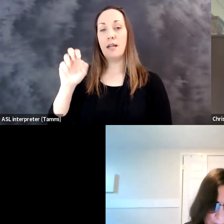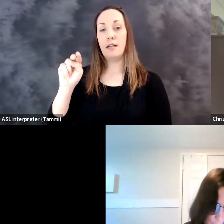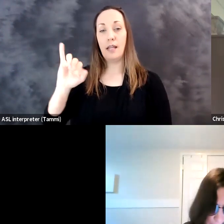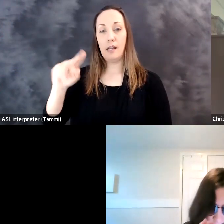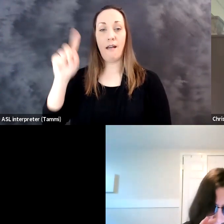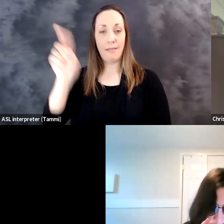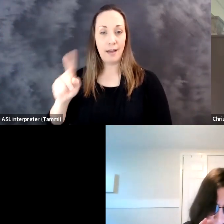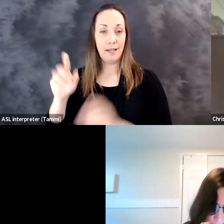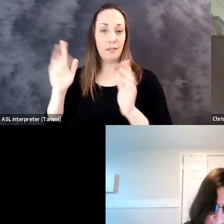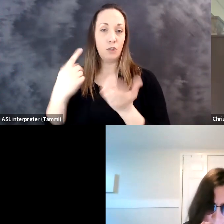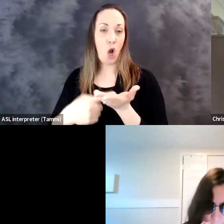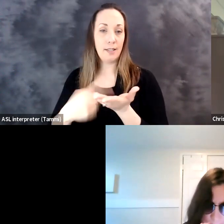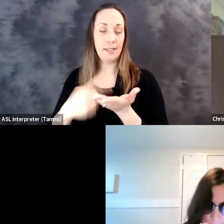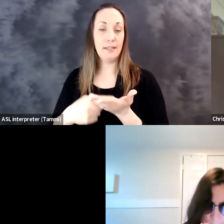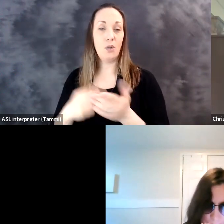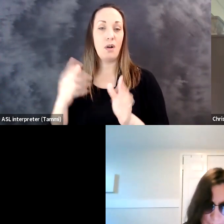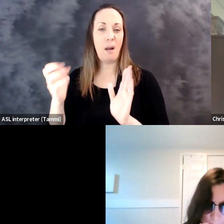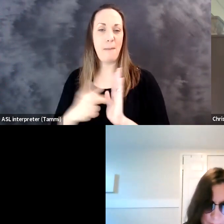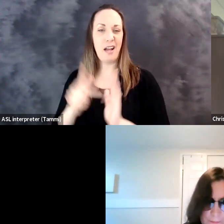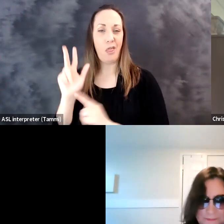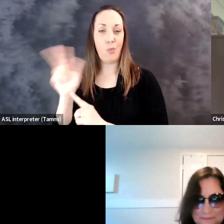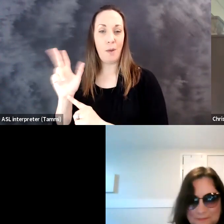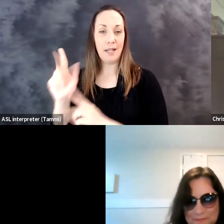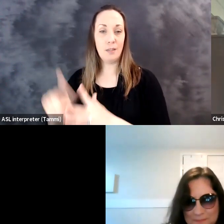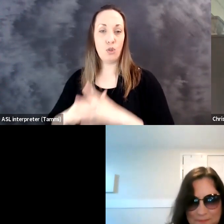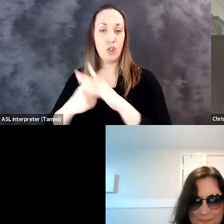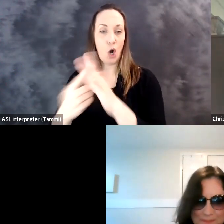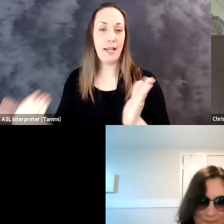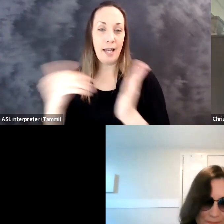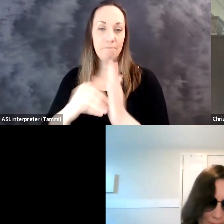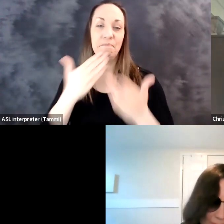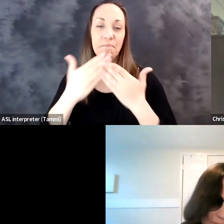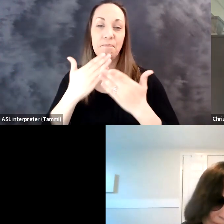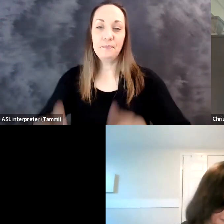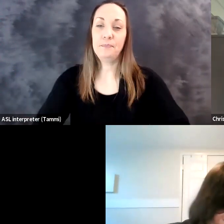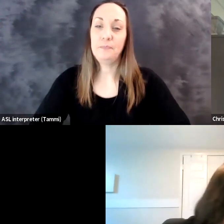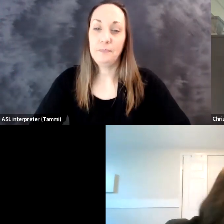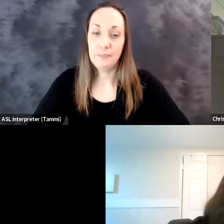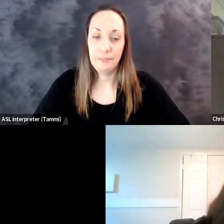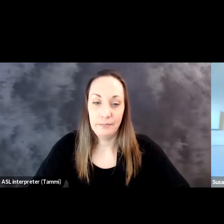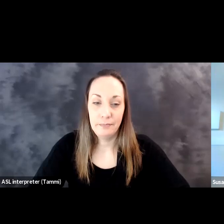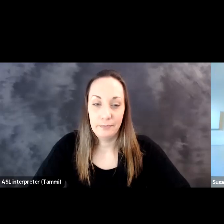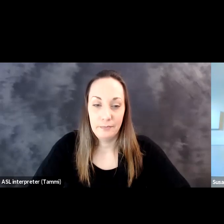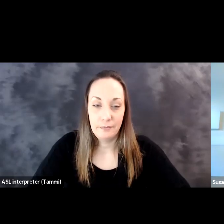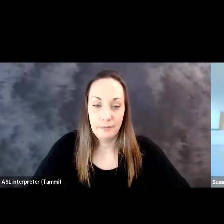on Susan and our next panelist and -- talk. So, again, short break, come back, three minutes and we'll start again.